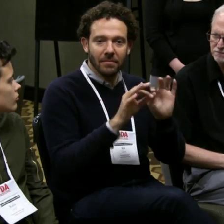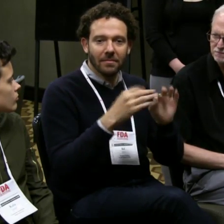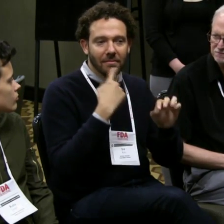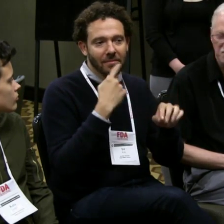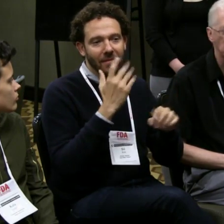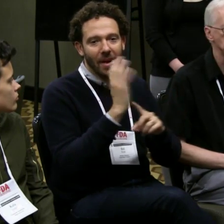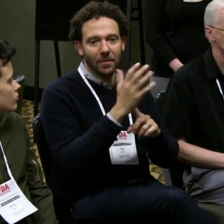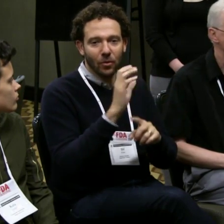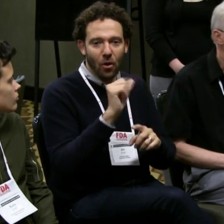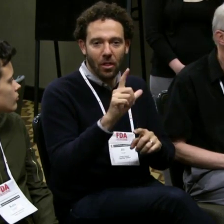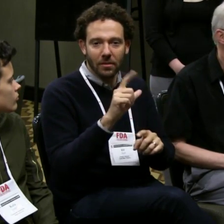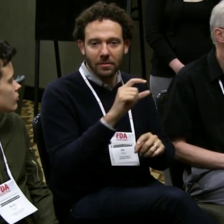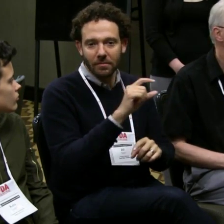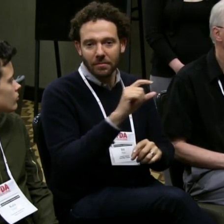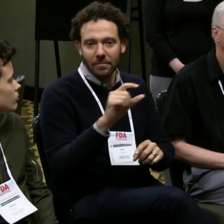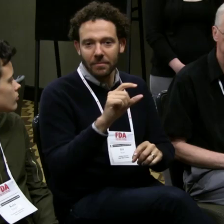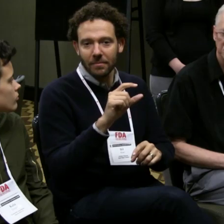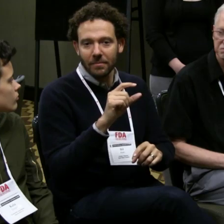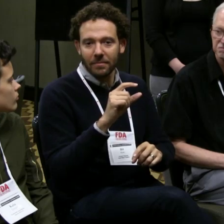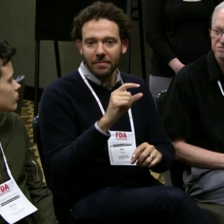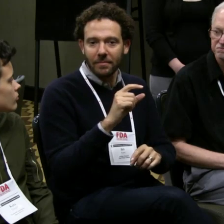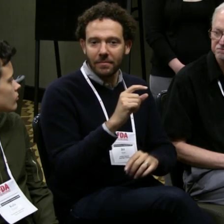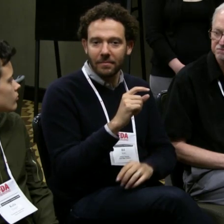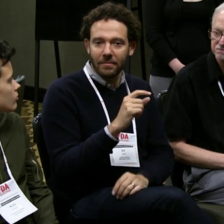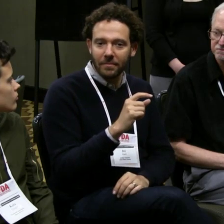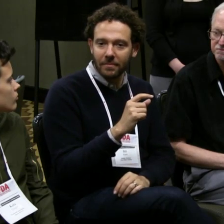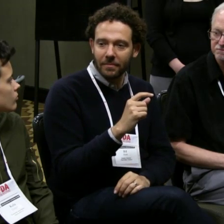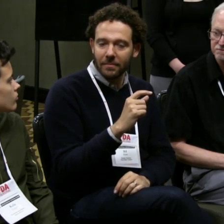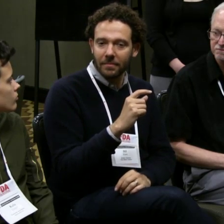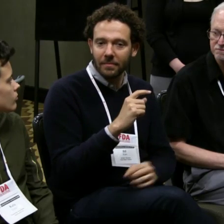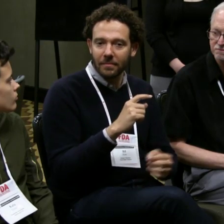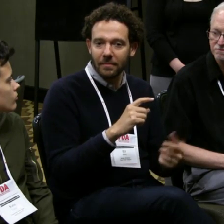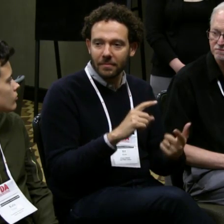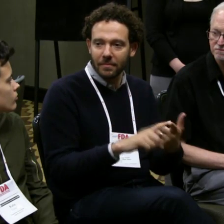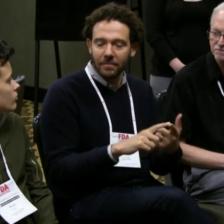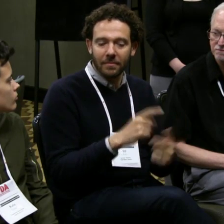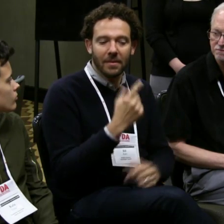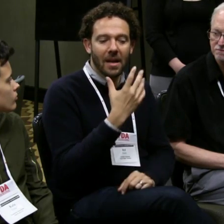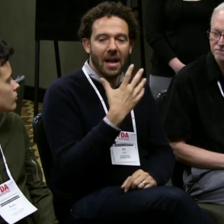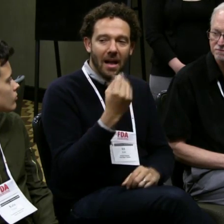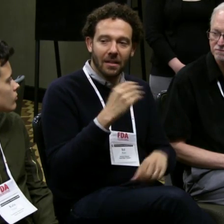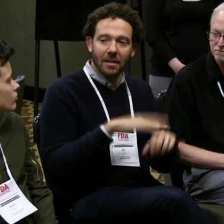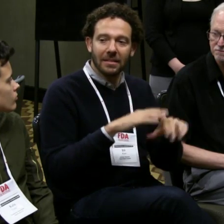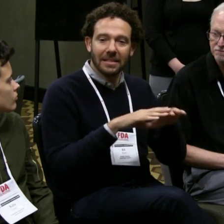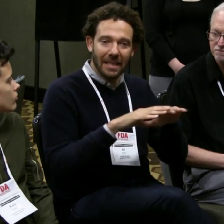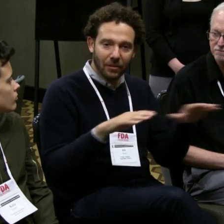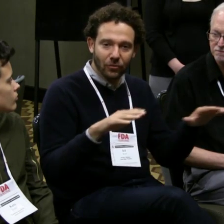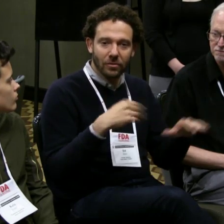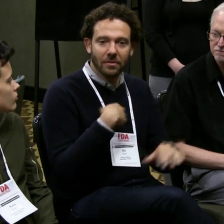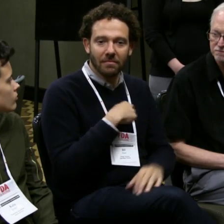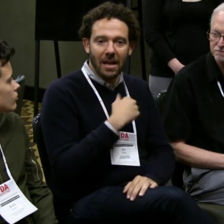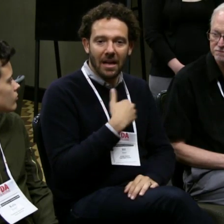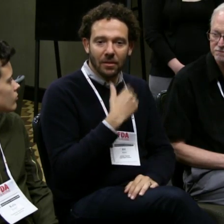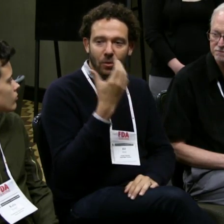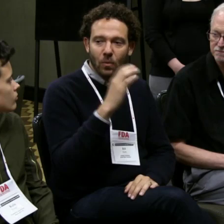that actually have captions. We will have a captioner that will say a 5 minute call if that's what happening on the headset,